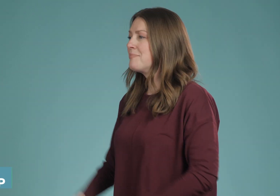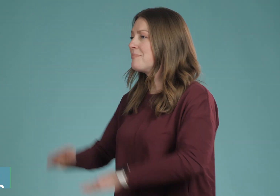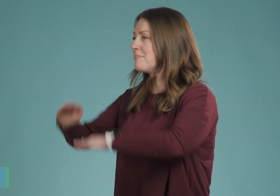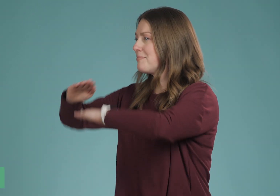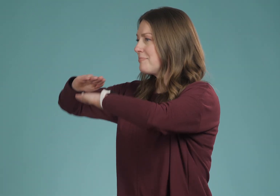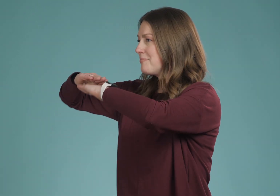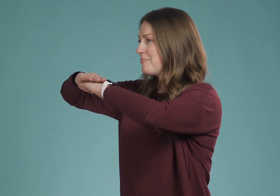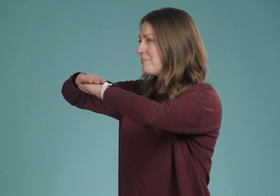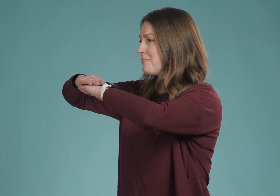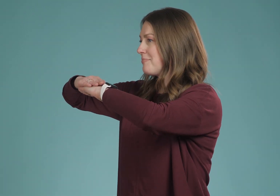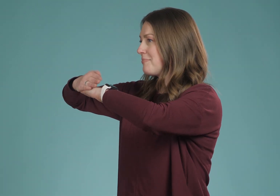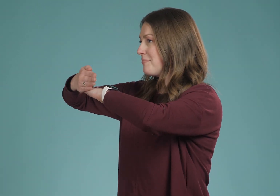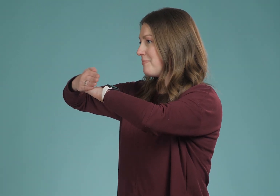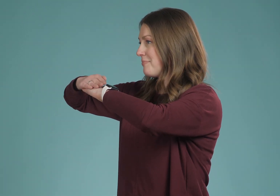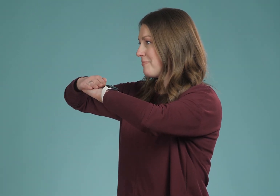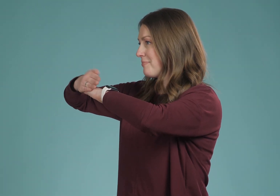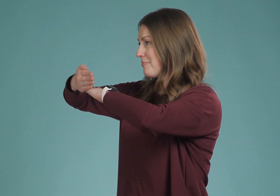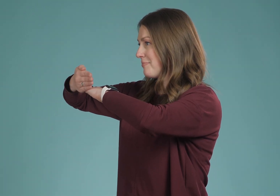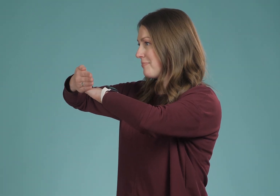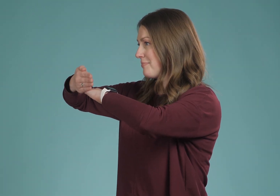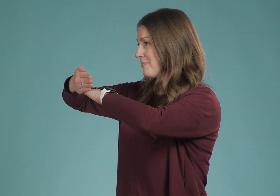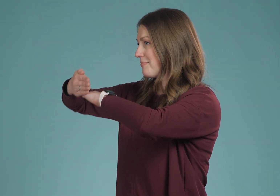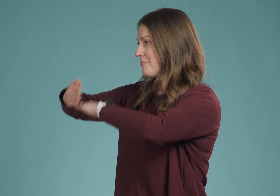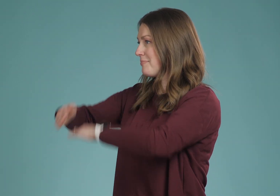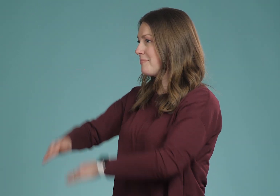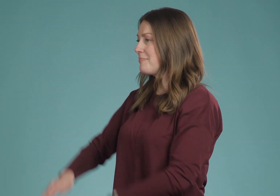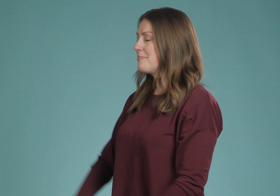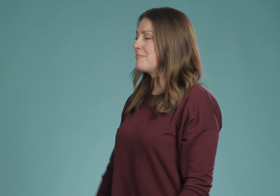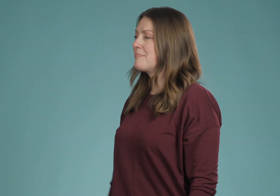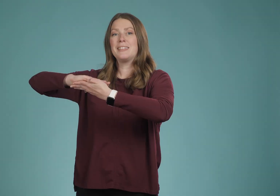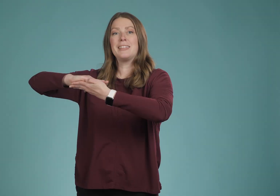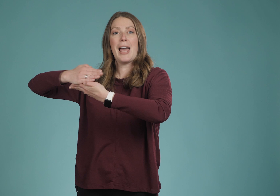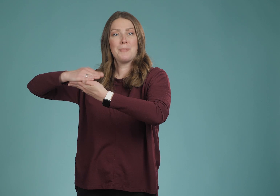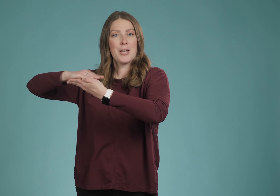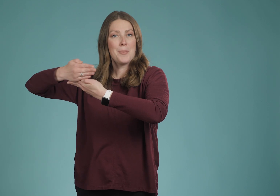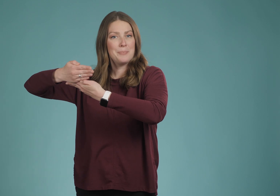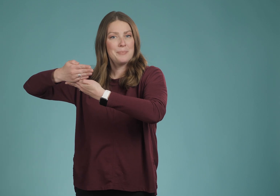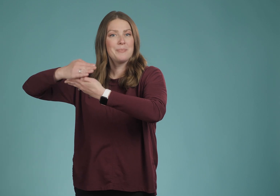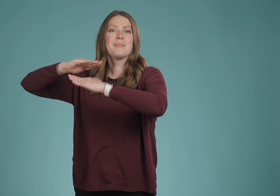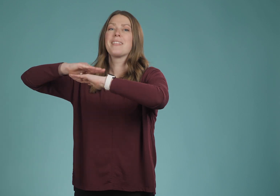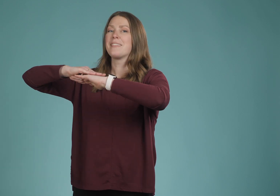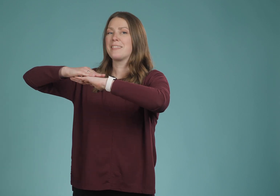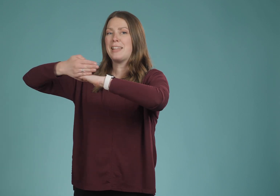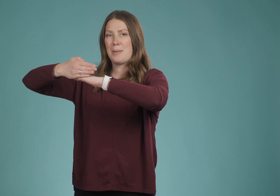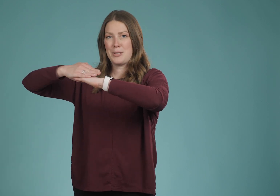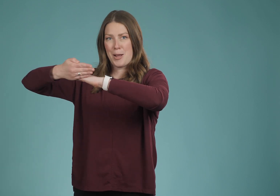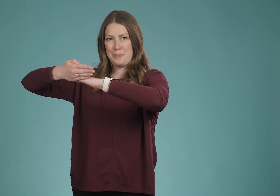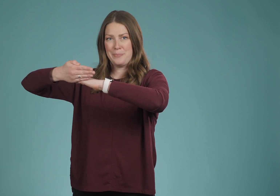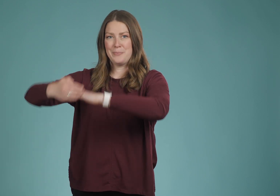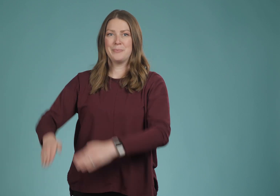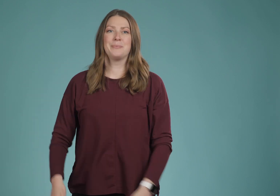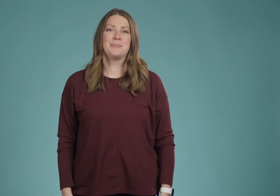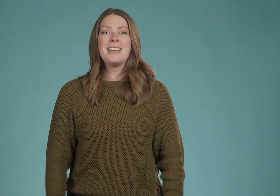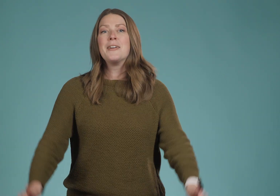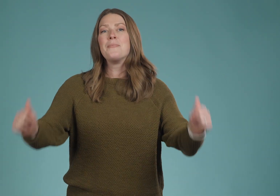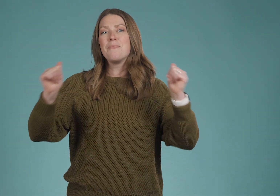The idea is the laptop is opening up. Laptop.